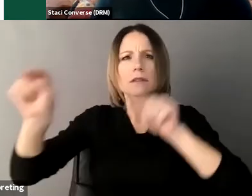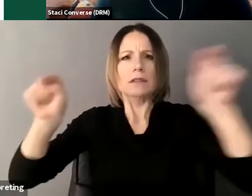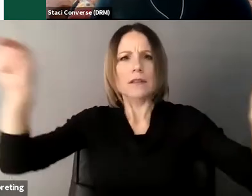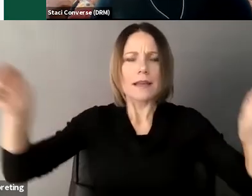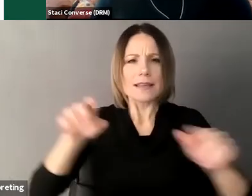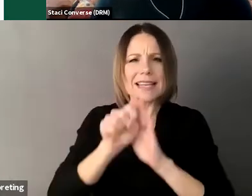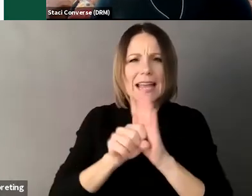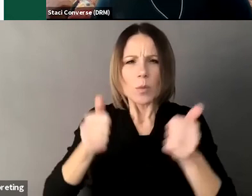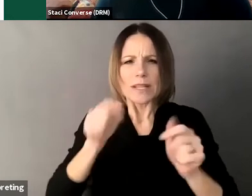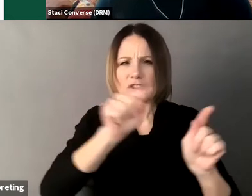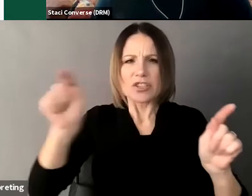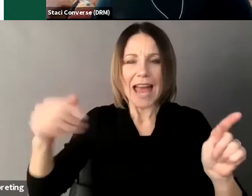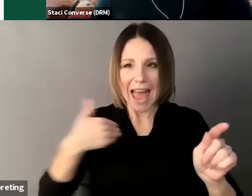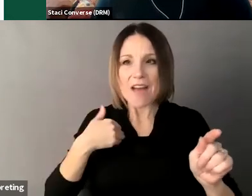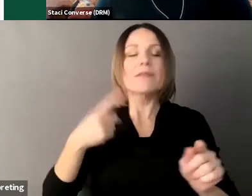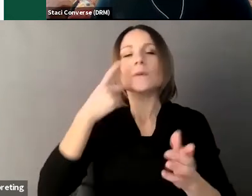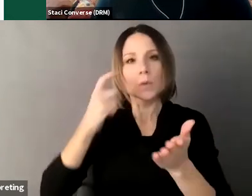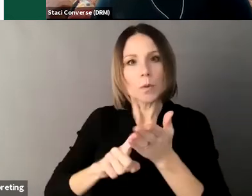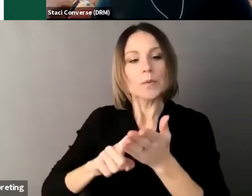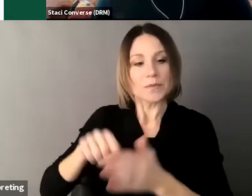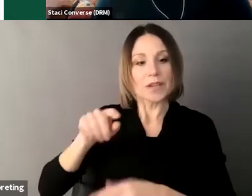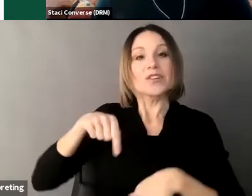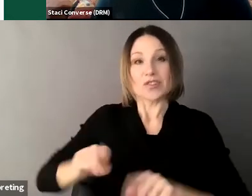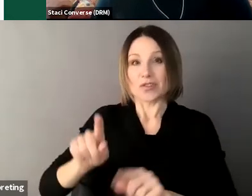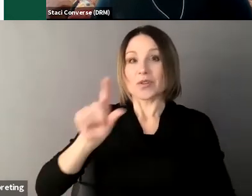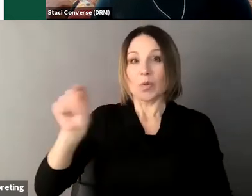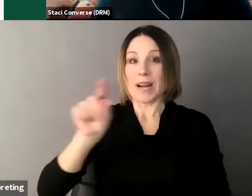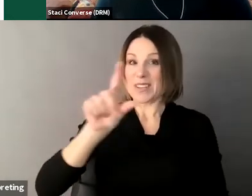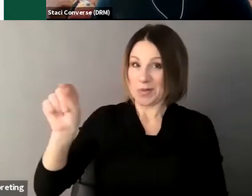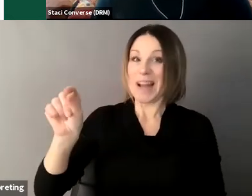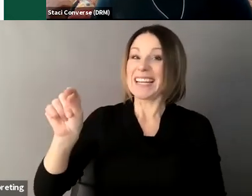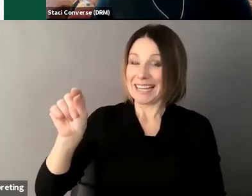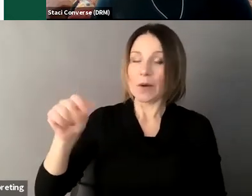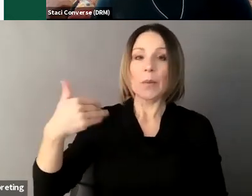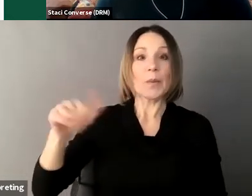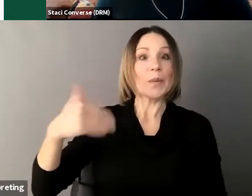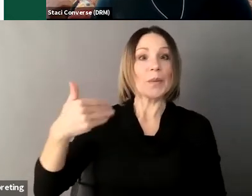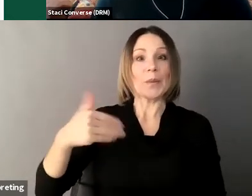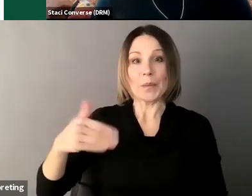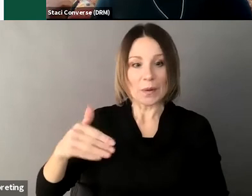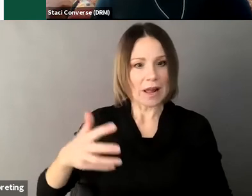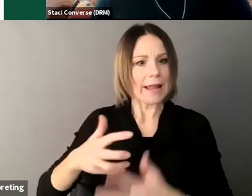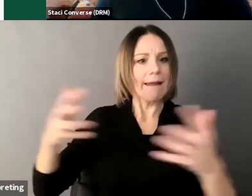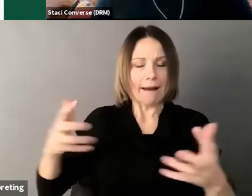um in the 2020 legislatures around the country so I would expect to see more next year